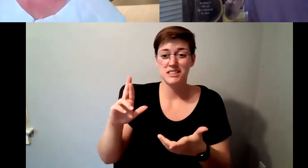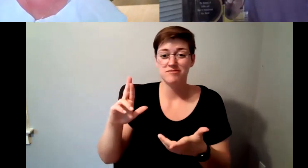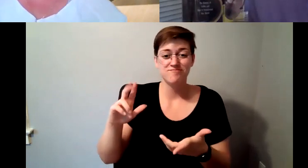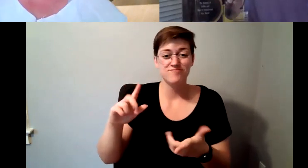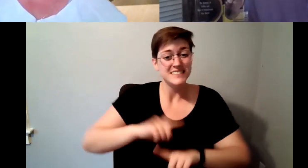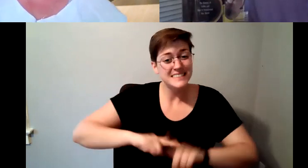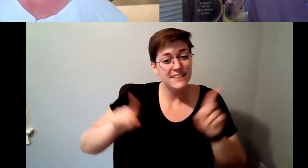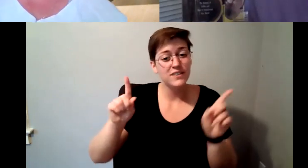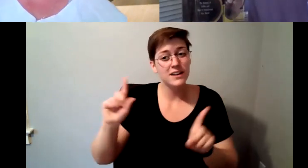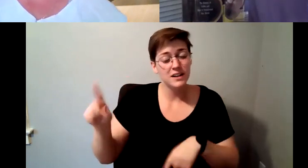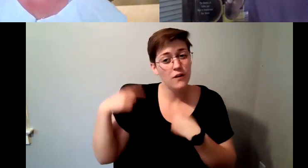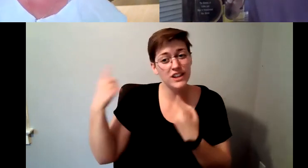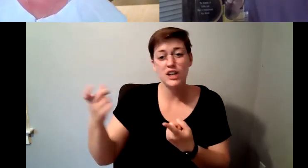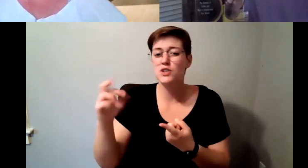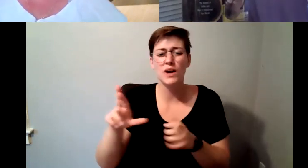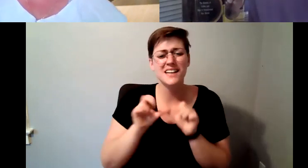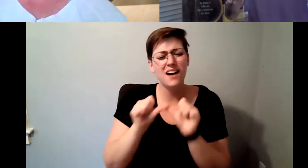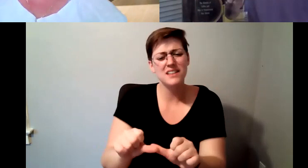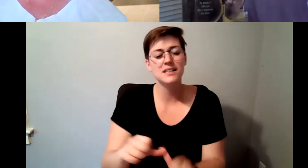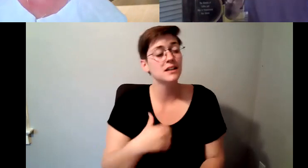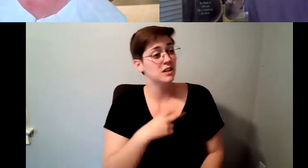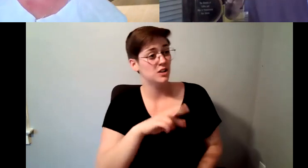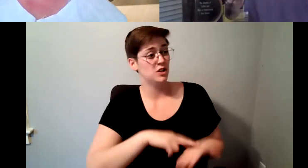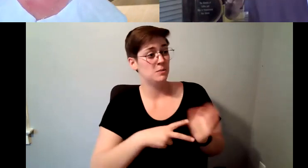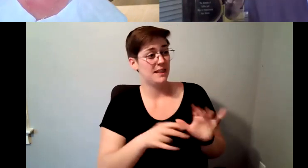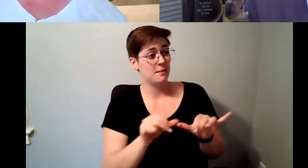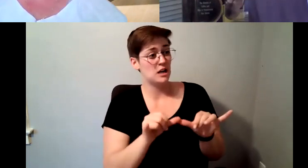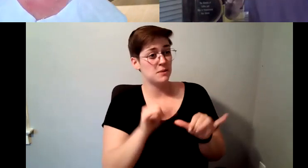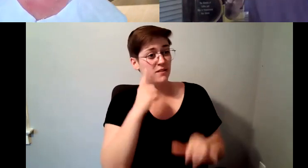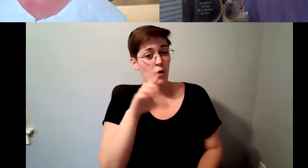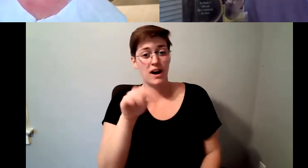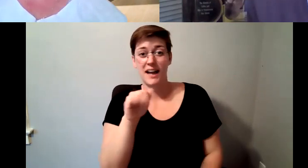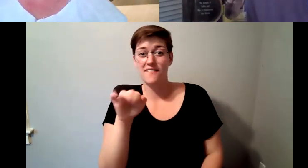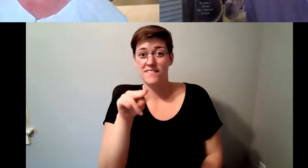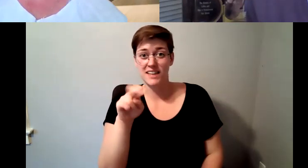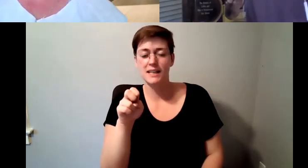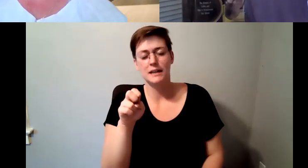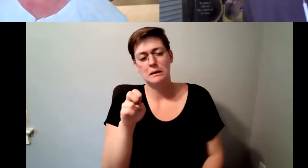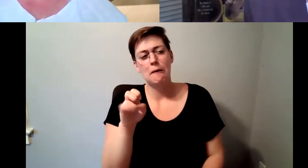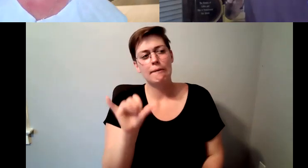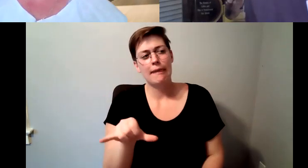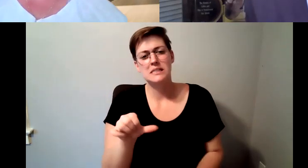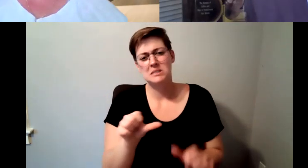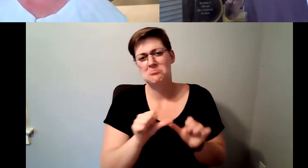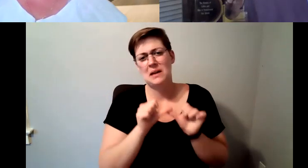D. Major Cohen: You meet the measurement of caffeine has been has been fairly consistent I'm not.